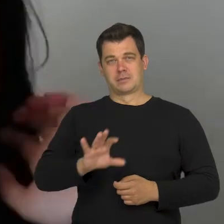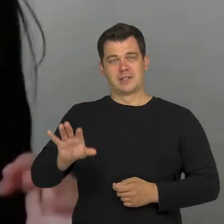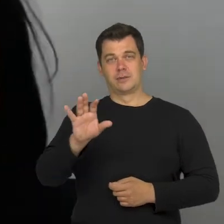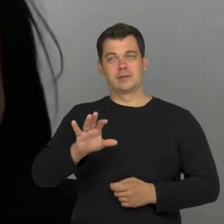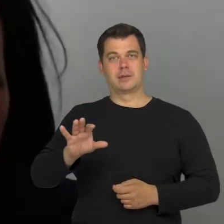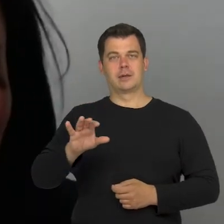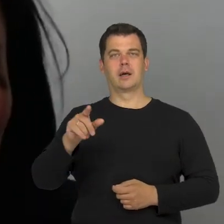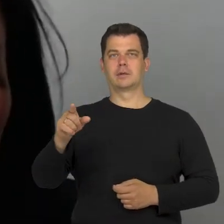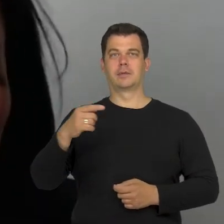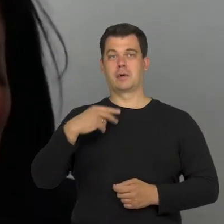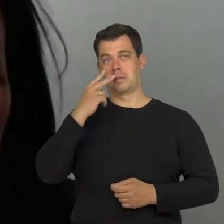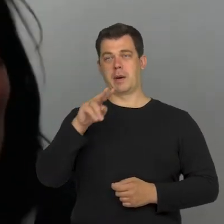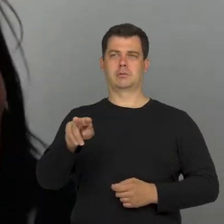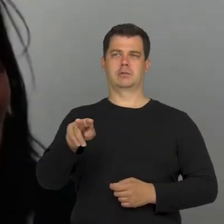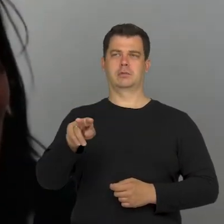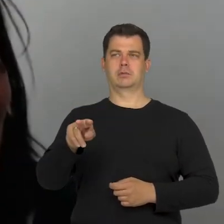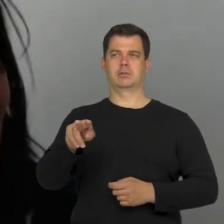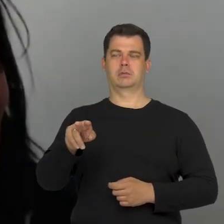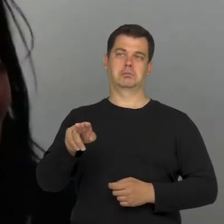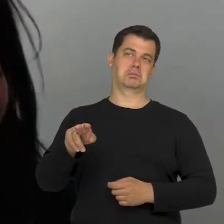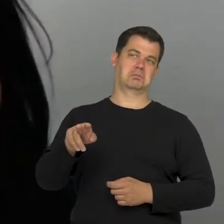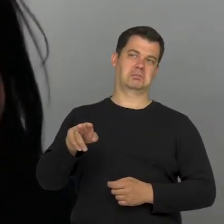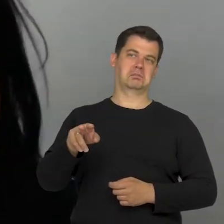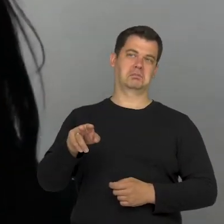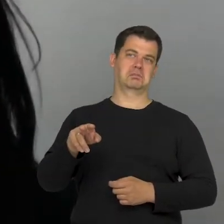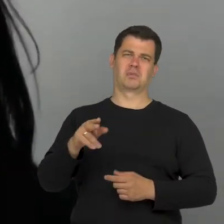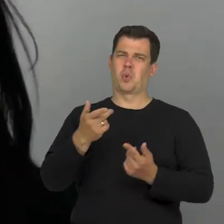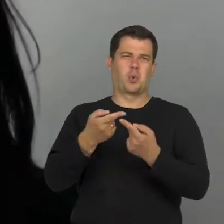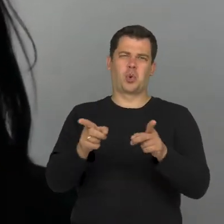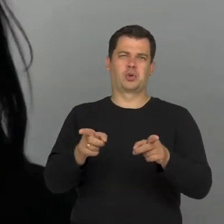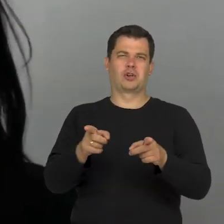there is the look, surprise, sometimes even questions like: